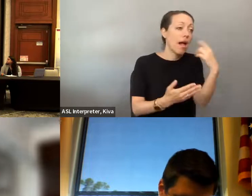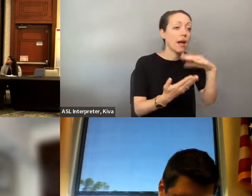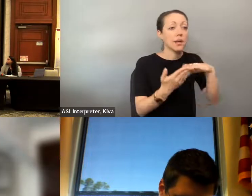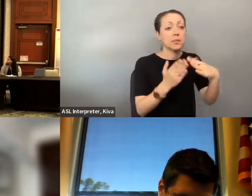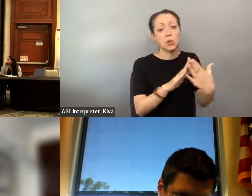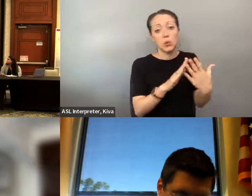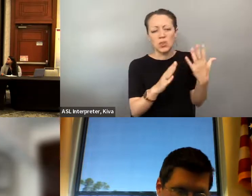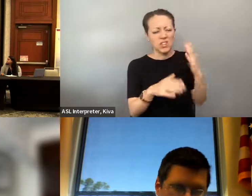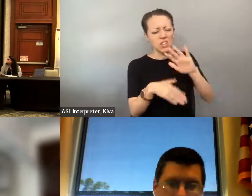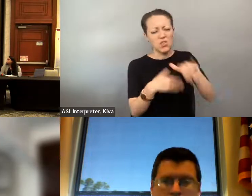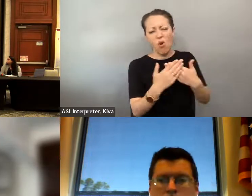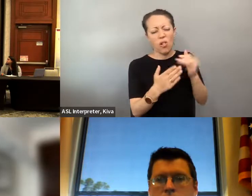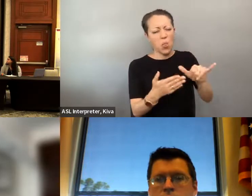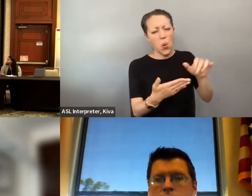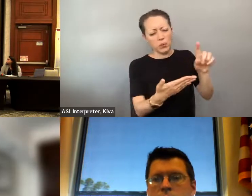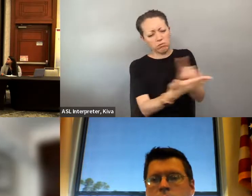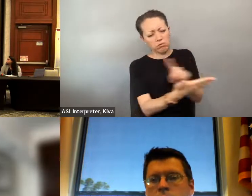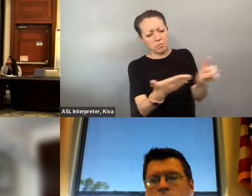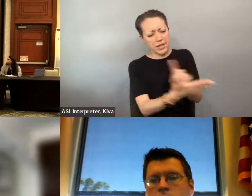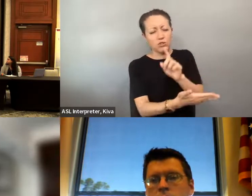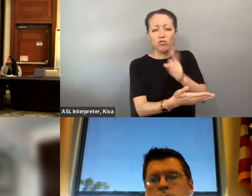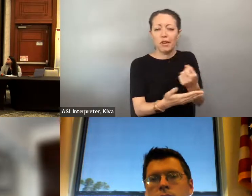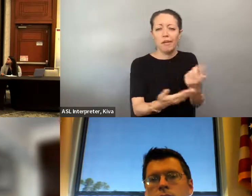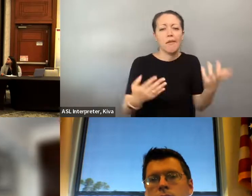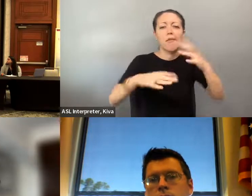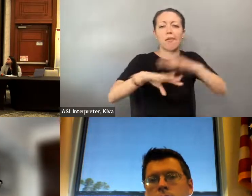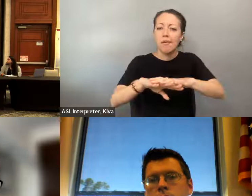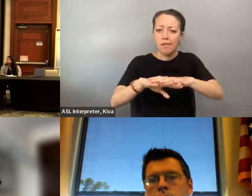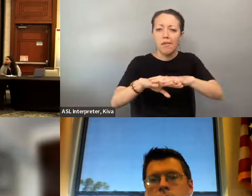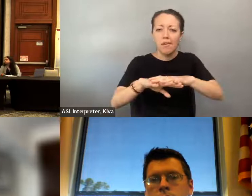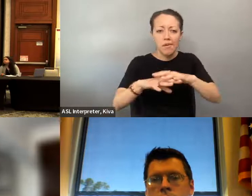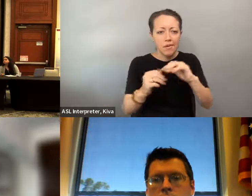indigenous and other people of color communities are all